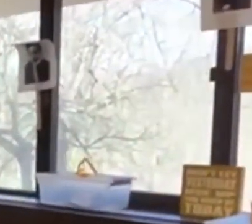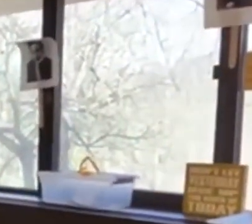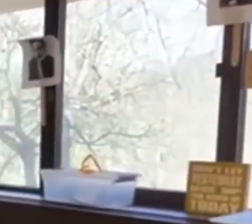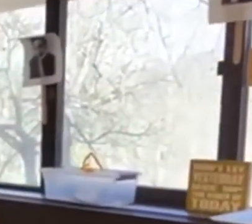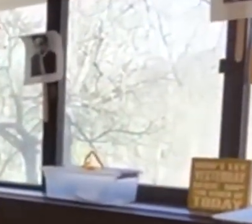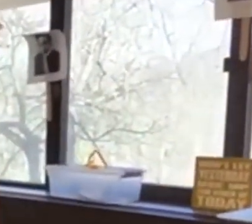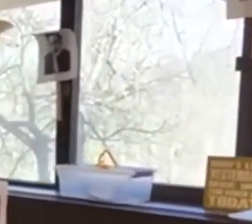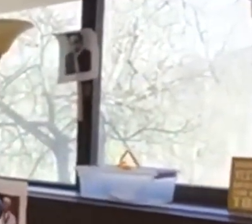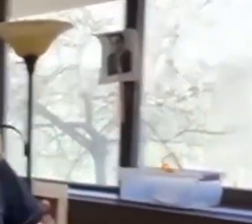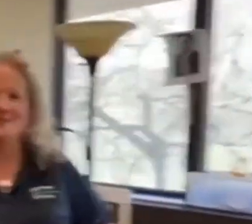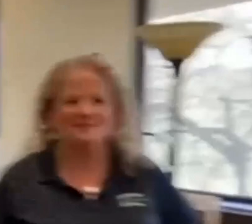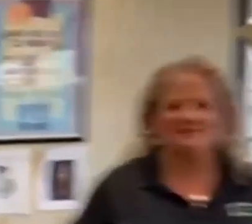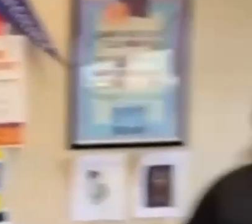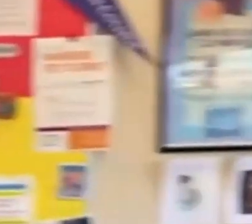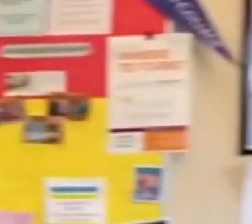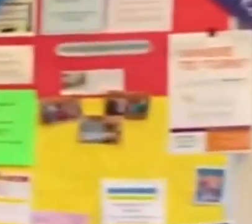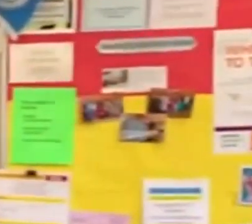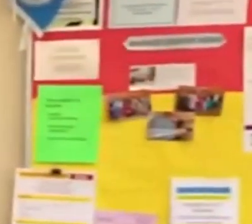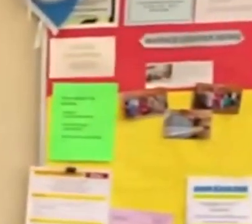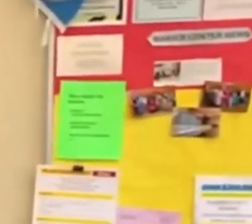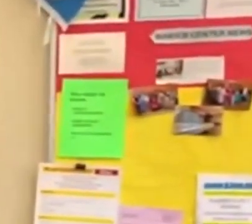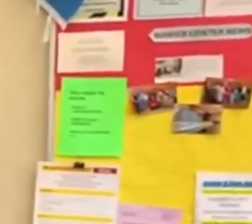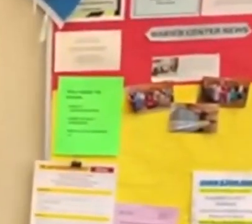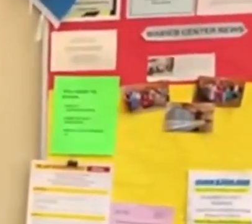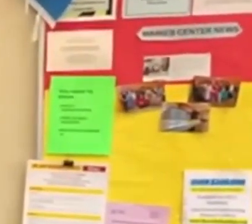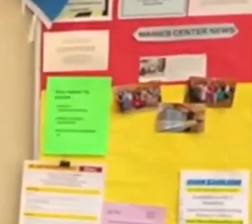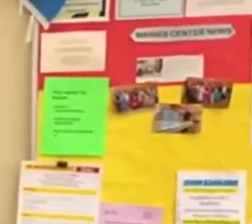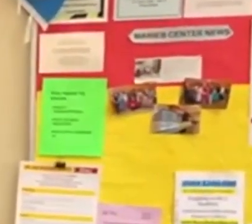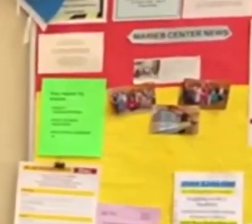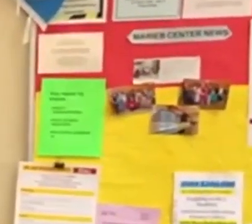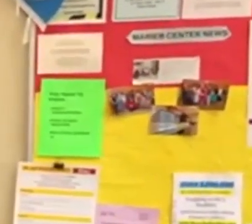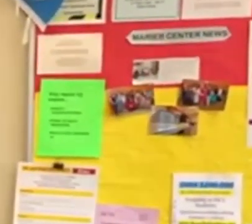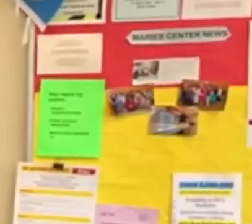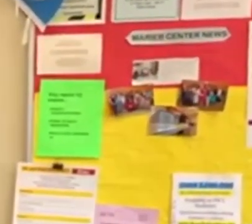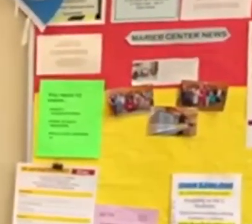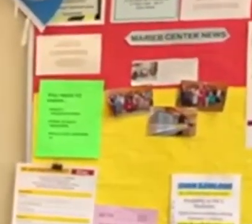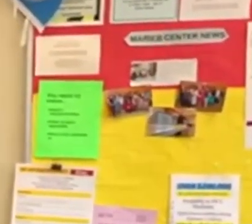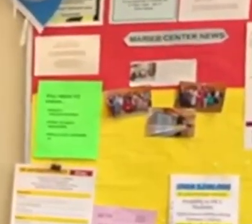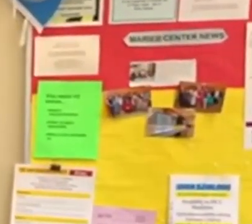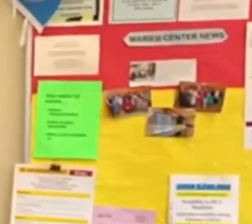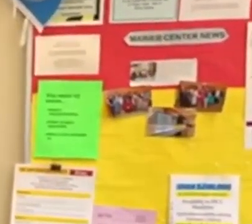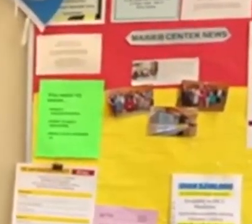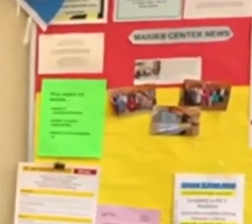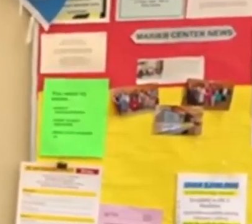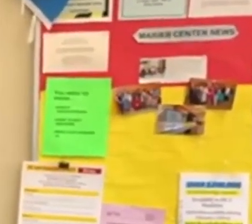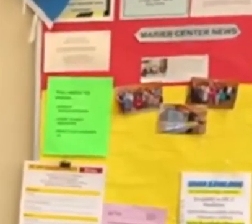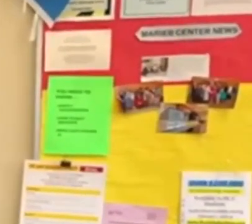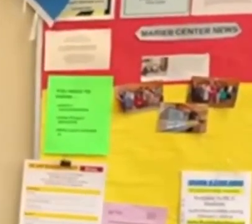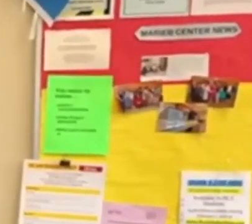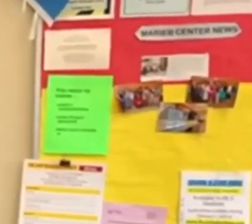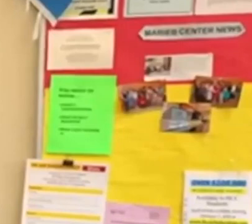for Adult Learners. Yay, congratulations to all my MAS students and all the graduates, you did it!